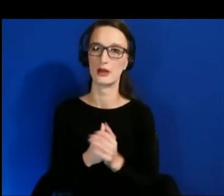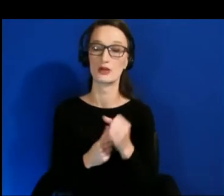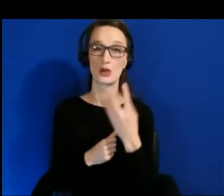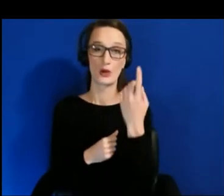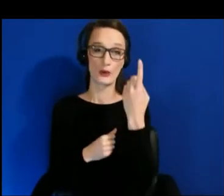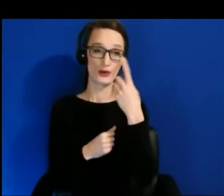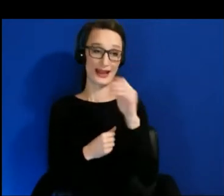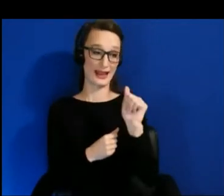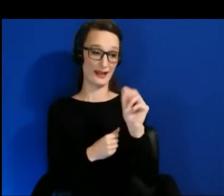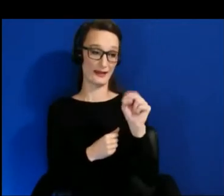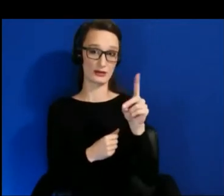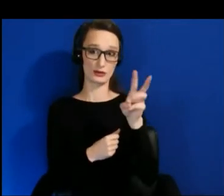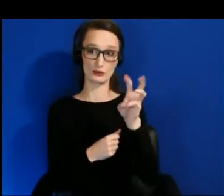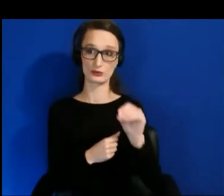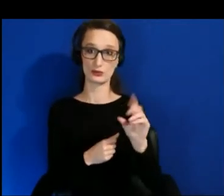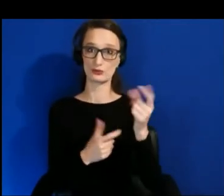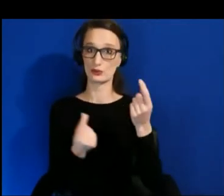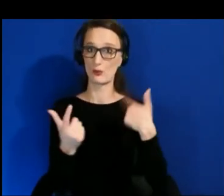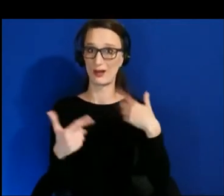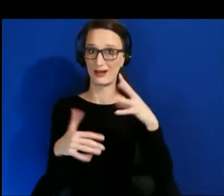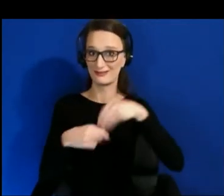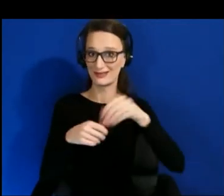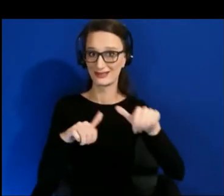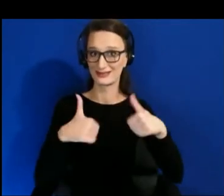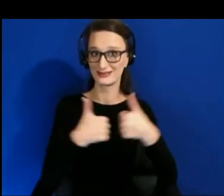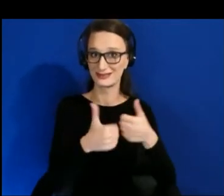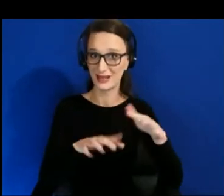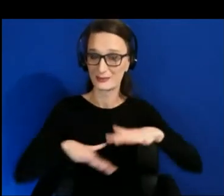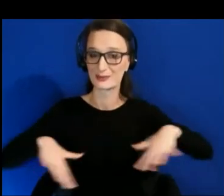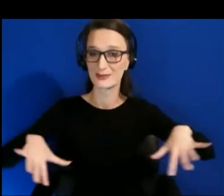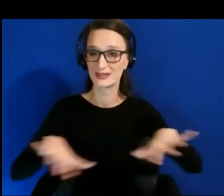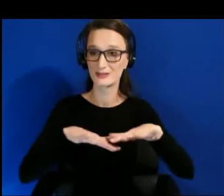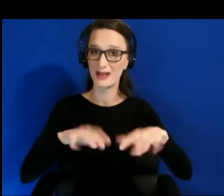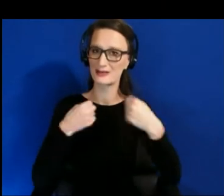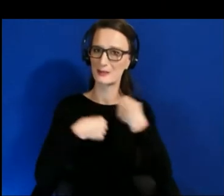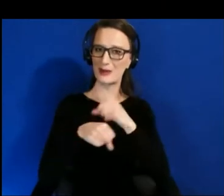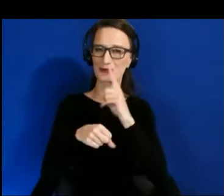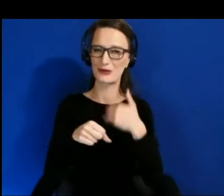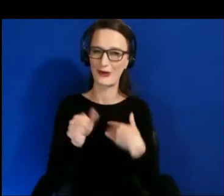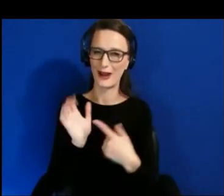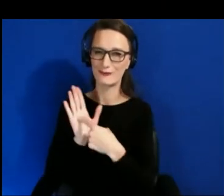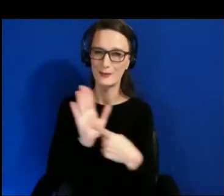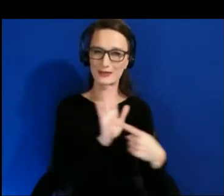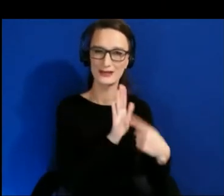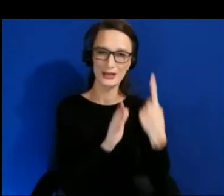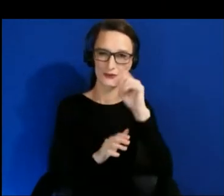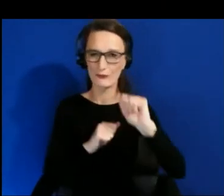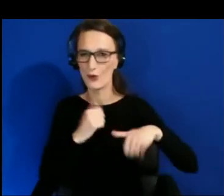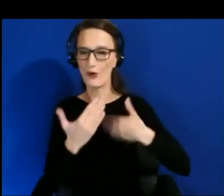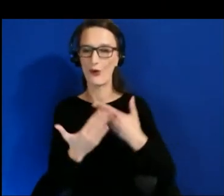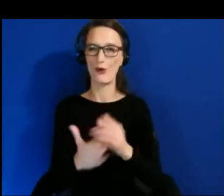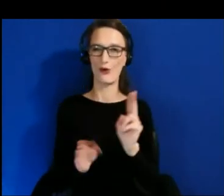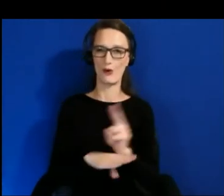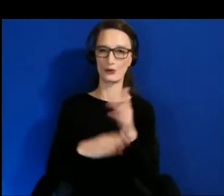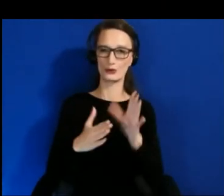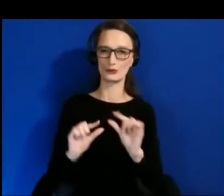of the same user groups, and so they have the reflection of themselves, the content,